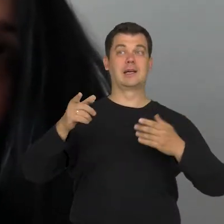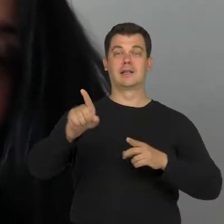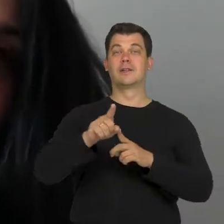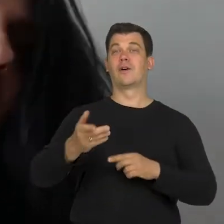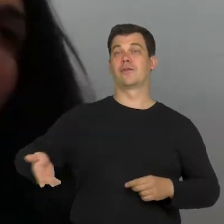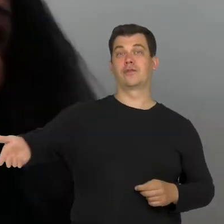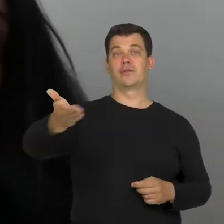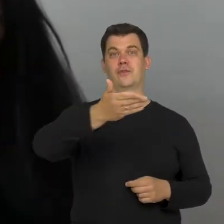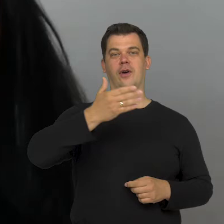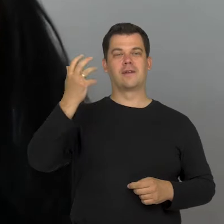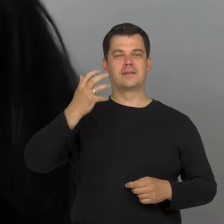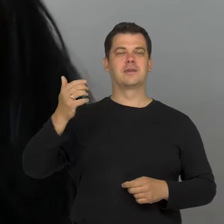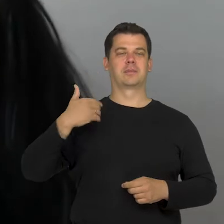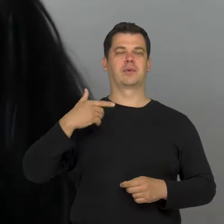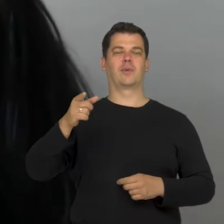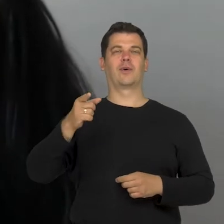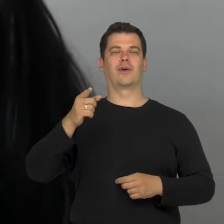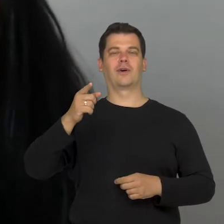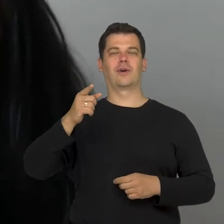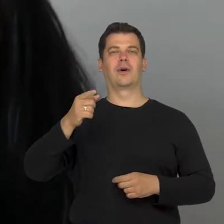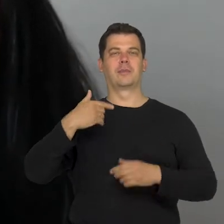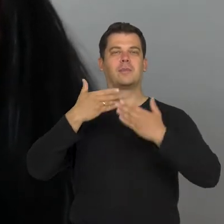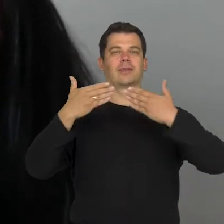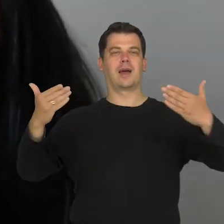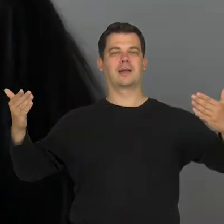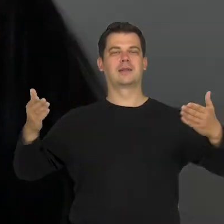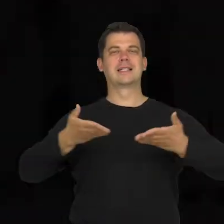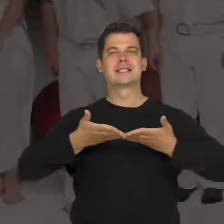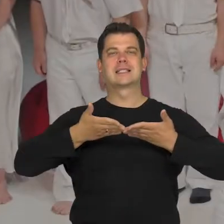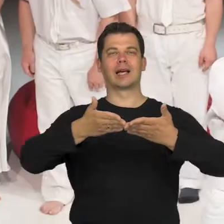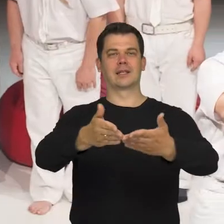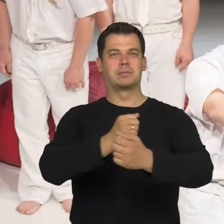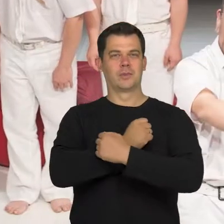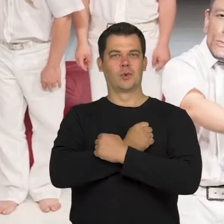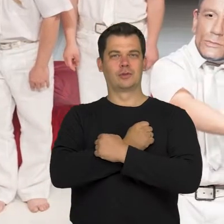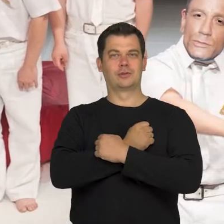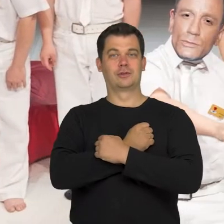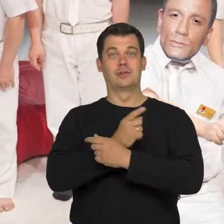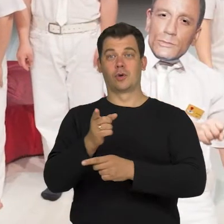During one of our performances: „Love boat”, it's a play that starts